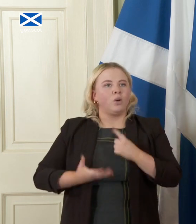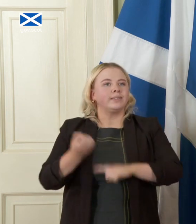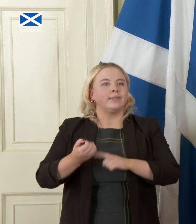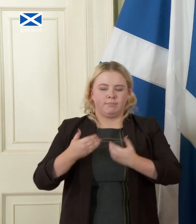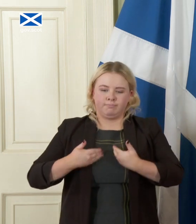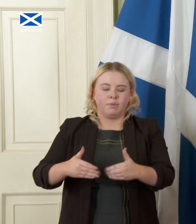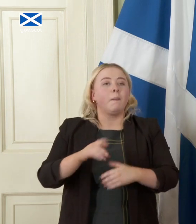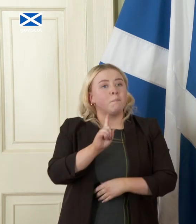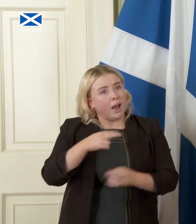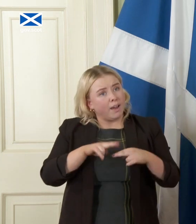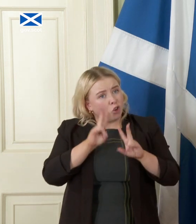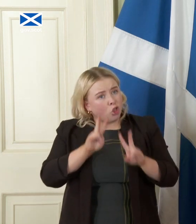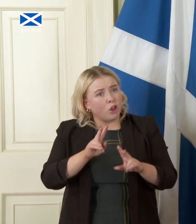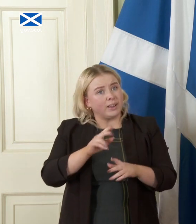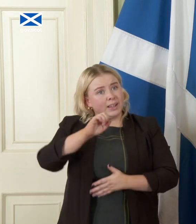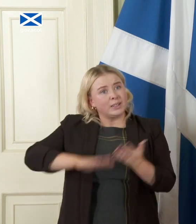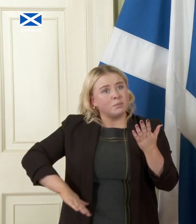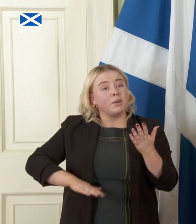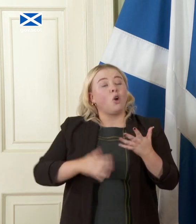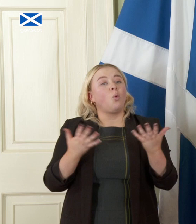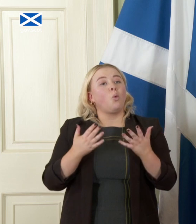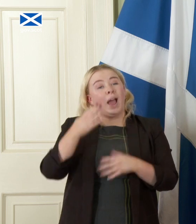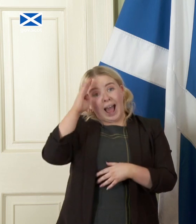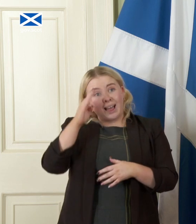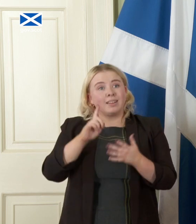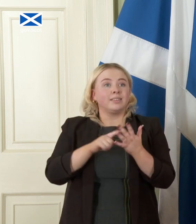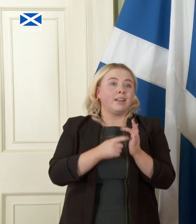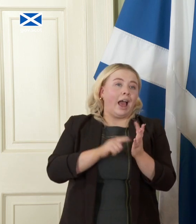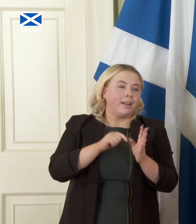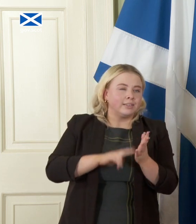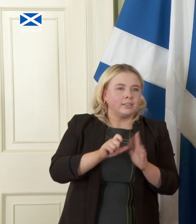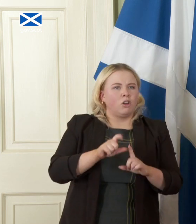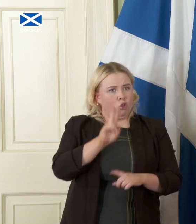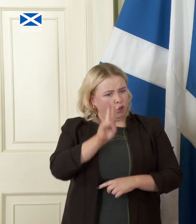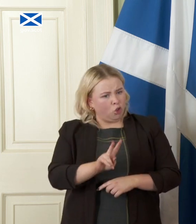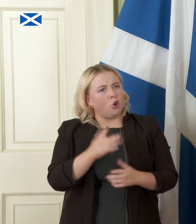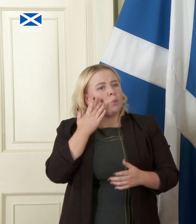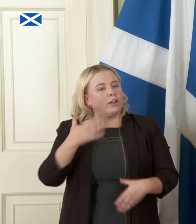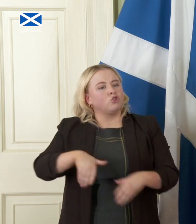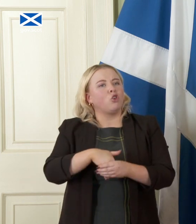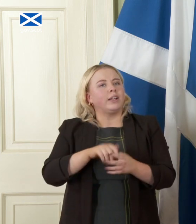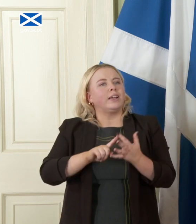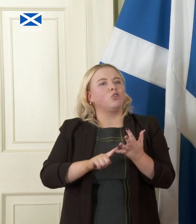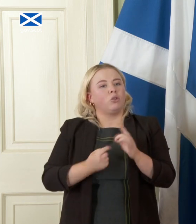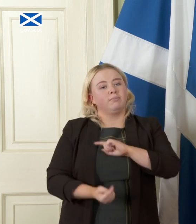if you look at the experience of the Republic of Ireland when it joined the EU back in the the 70s